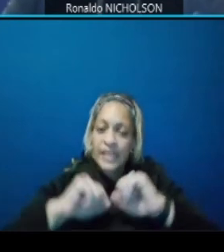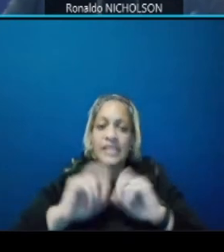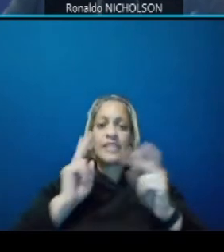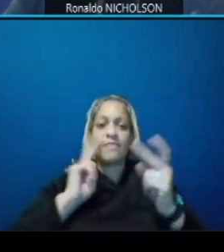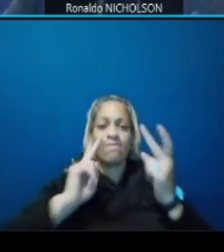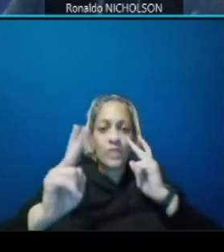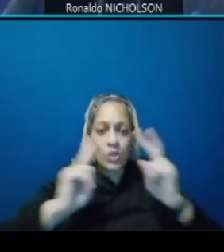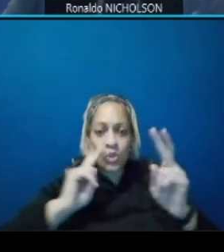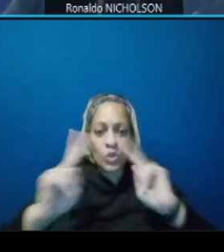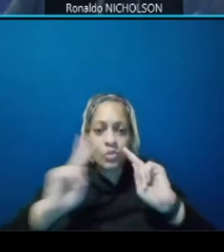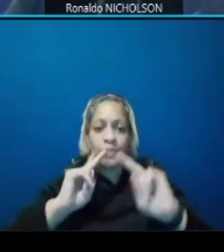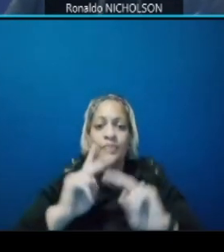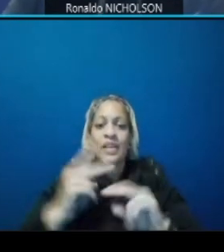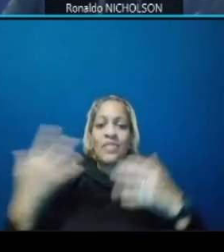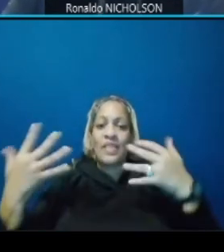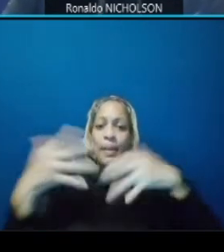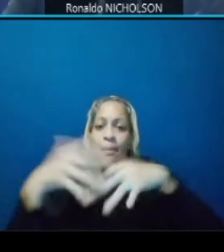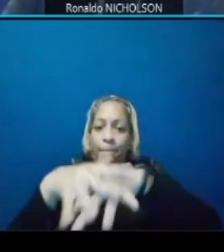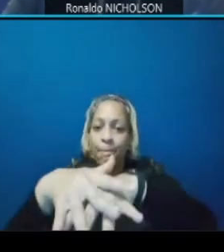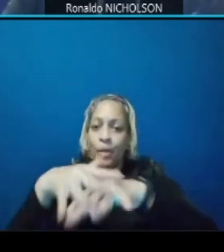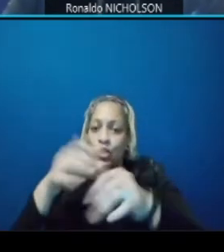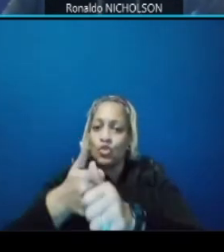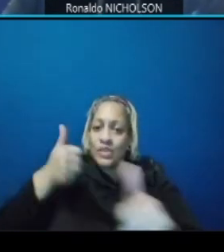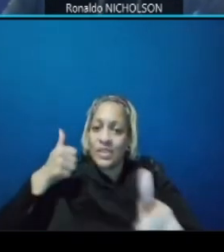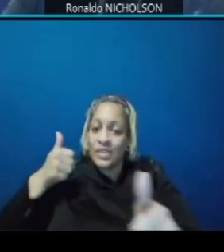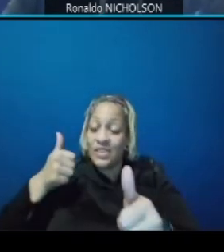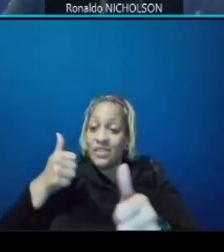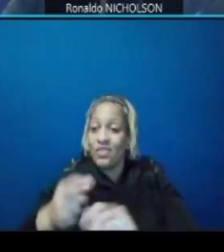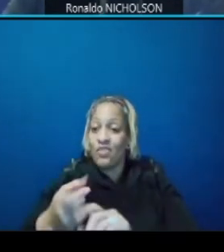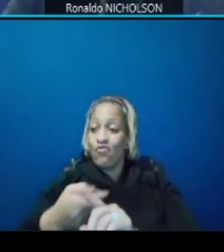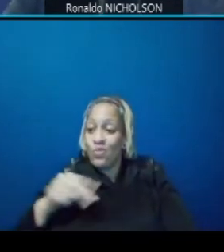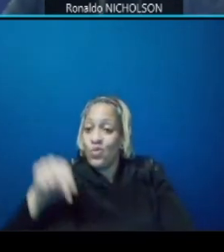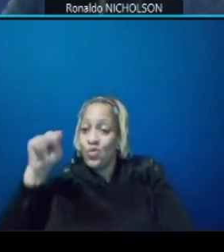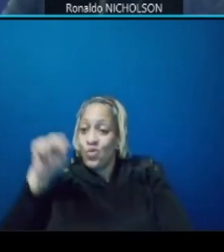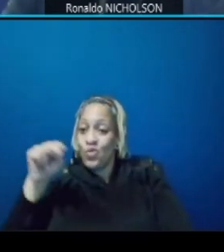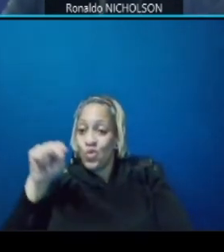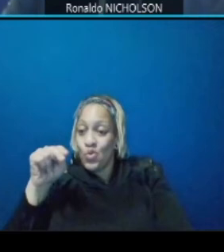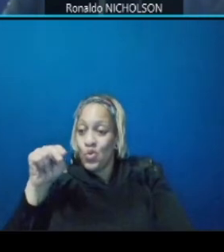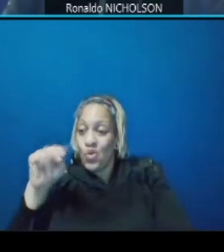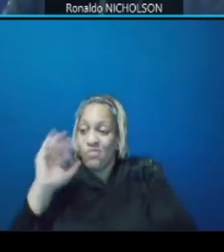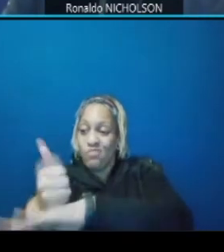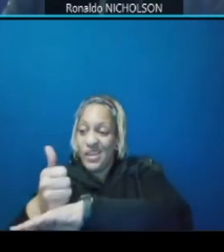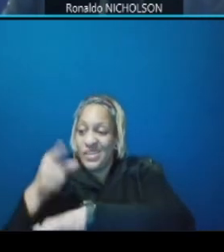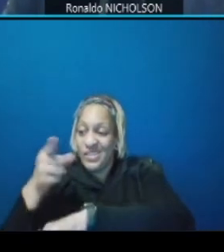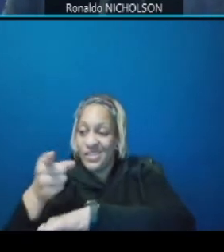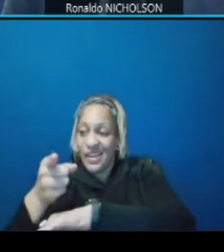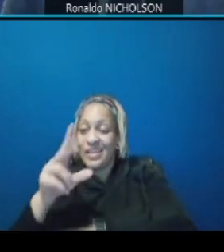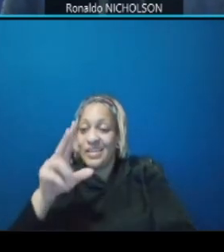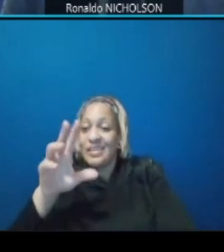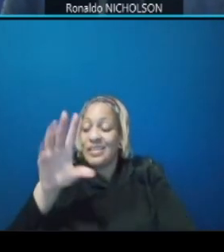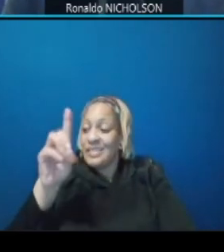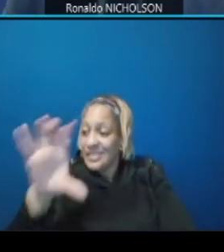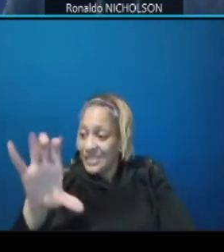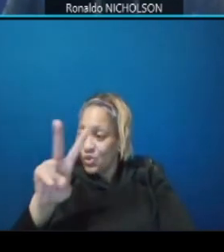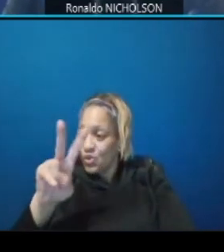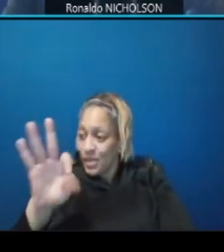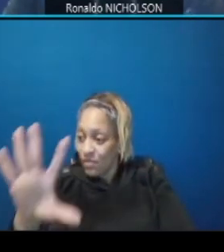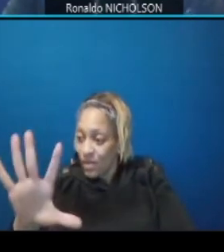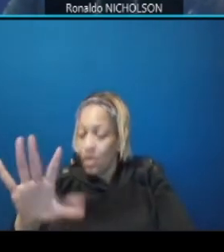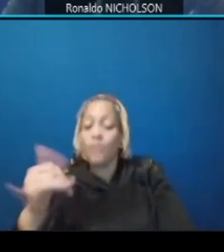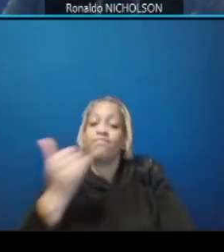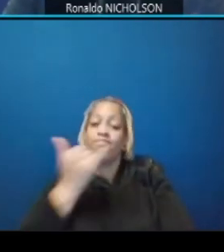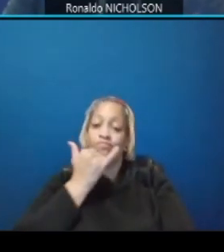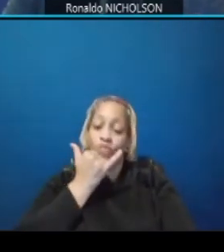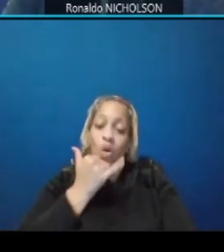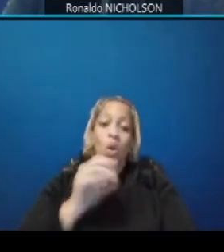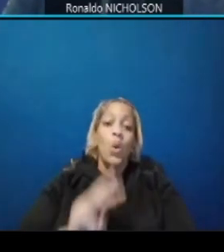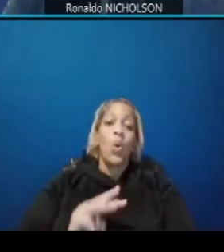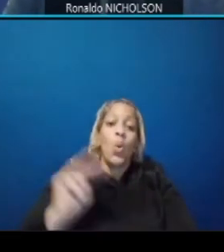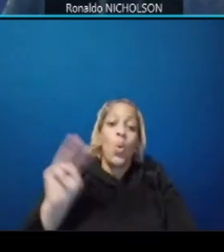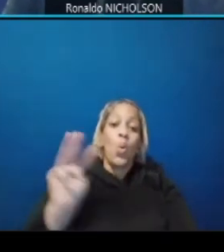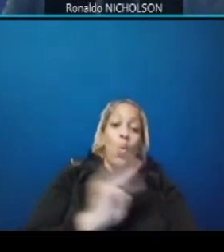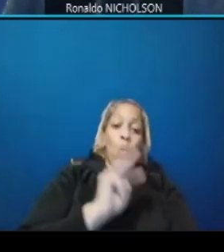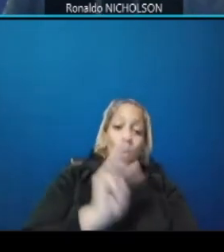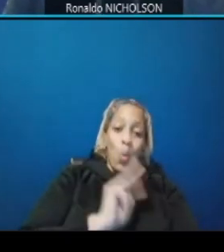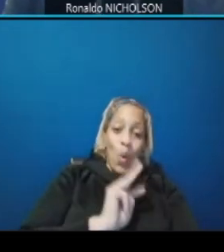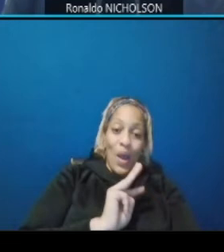distance as you come from northbound dc new dc 295 i'm sorry westbound bending road to merge 2 dc 295